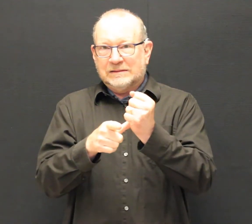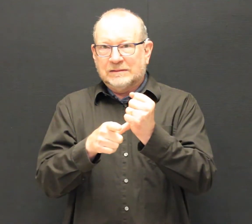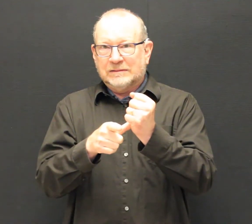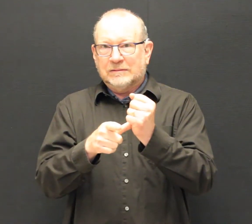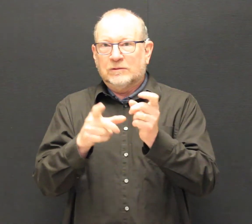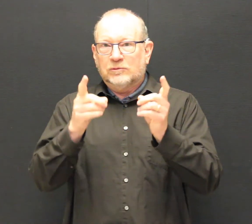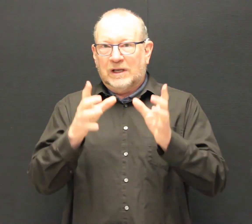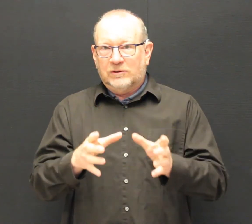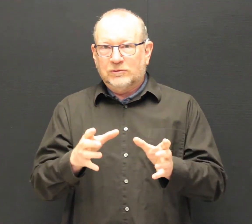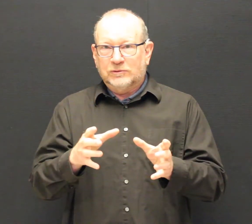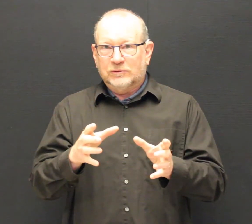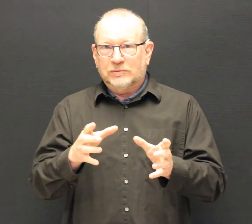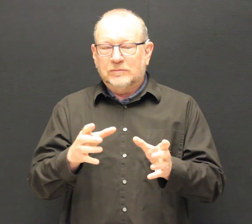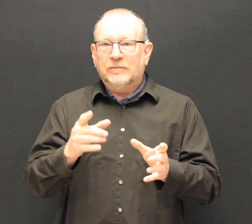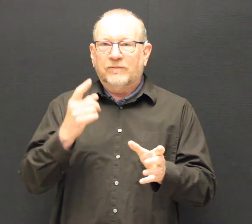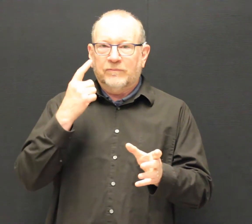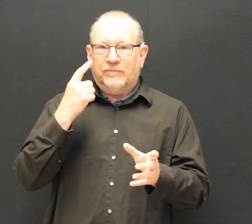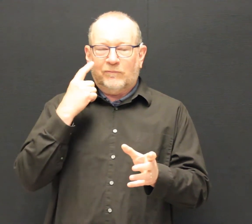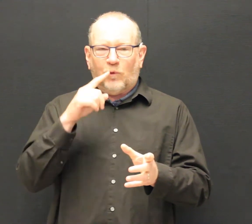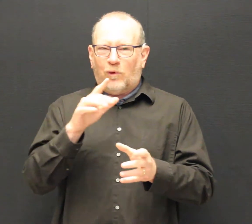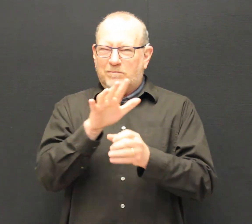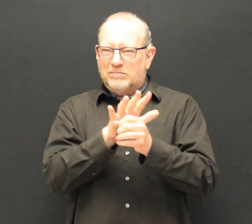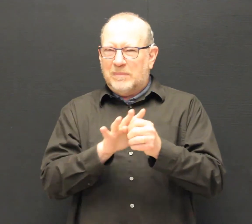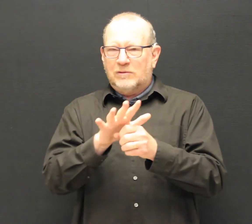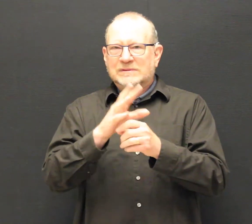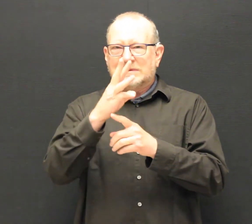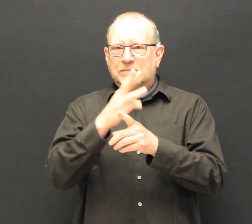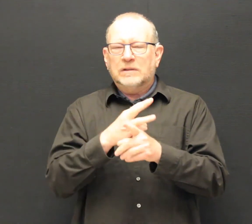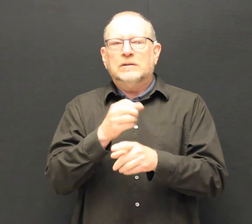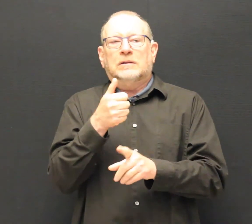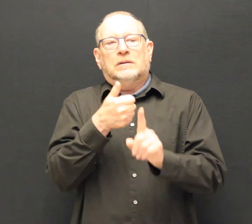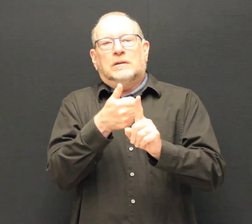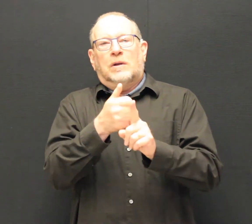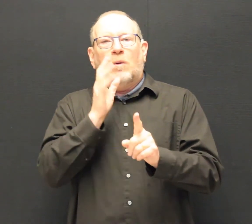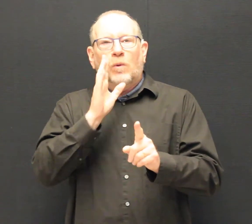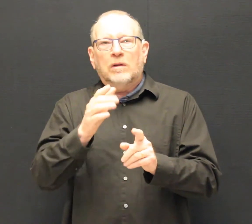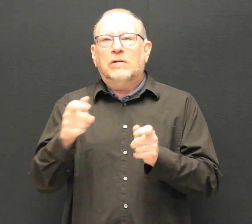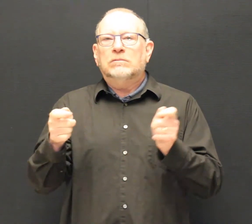This temporary situation is expected to last 6 months.